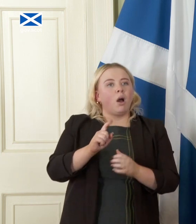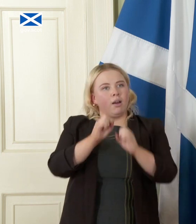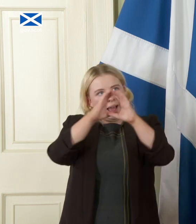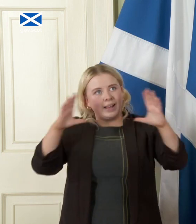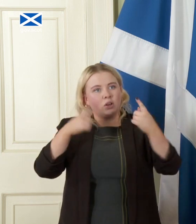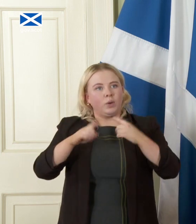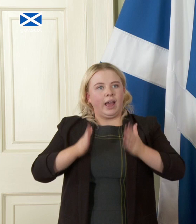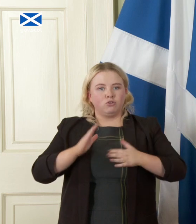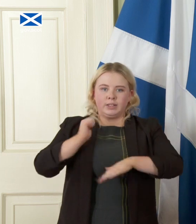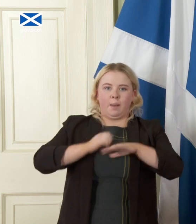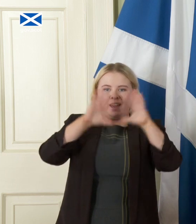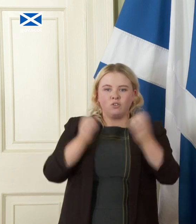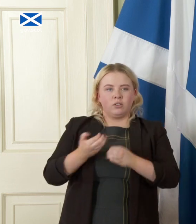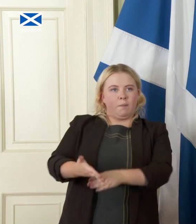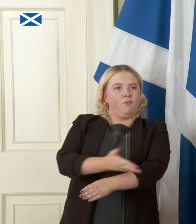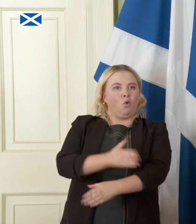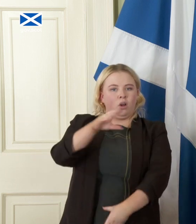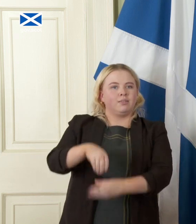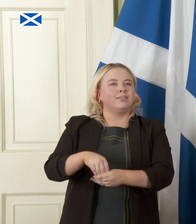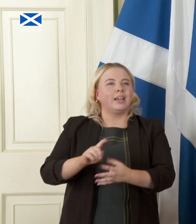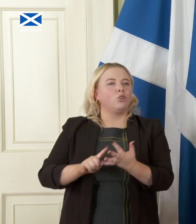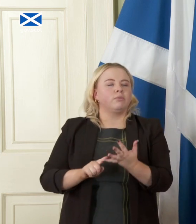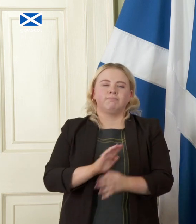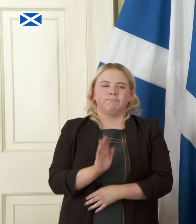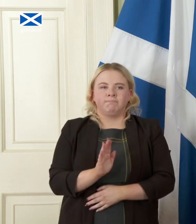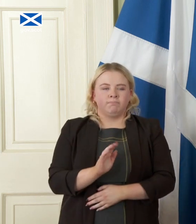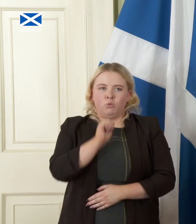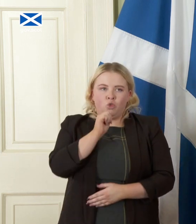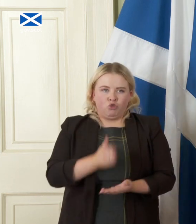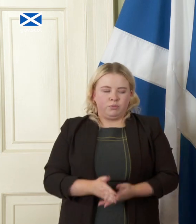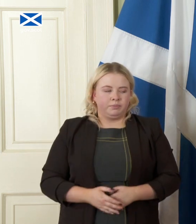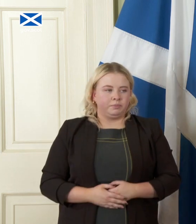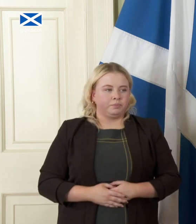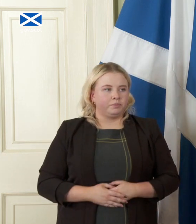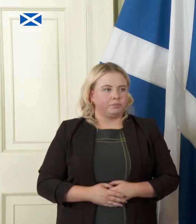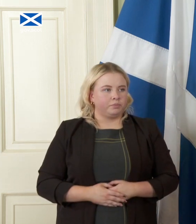we start that process of reentry to the EU is not the case in terms of the more substantive